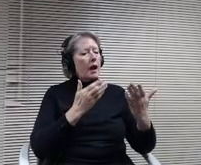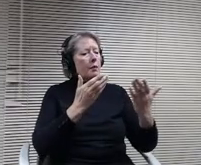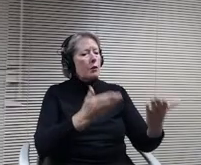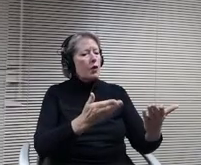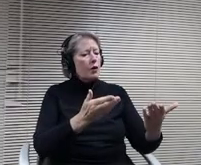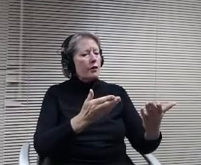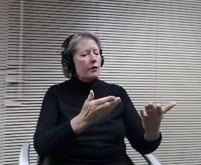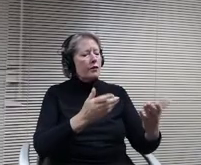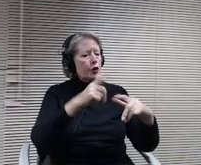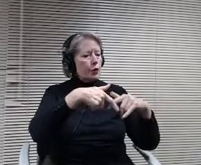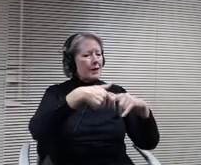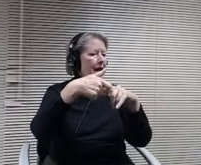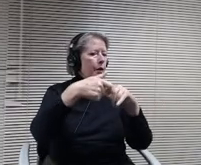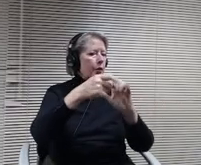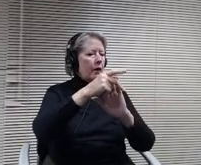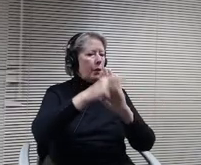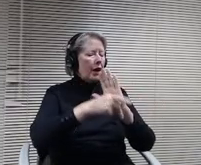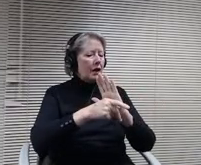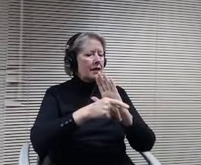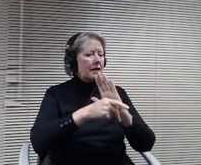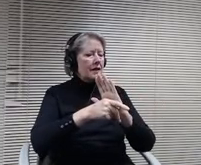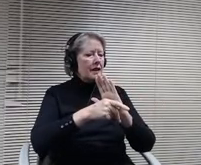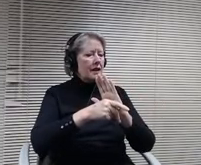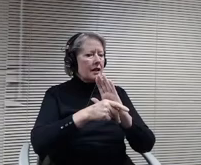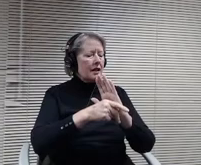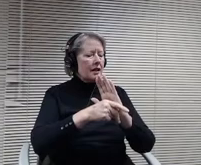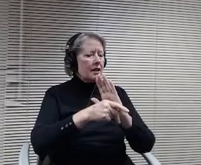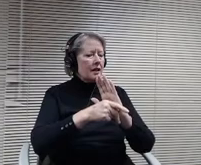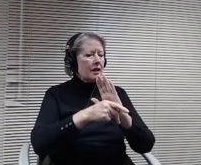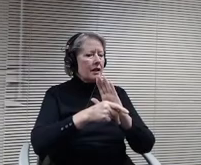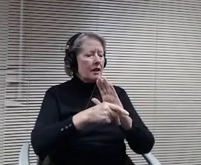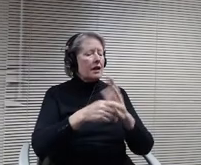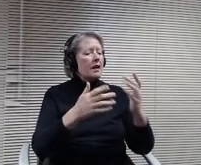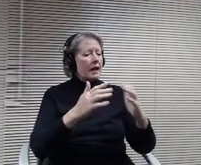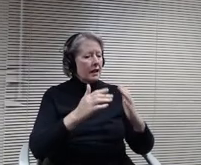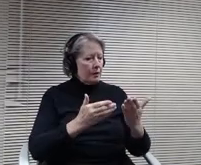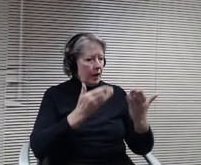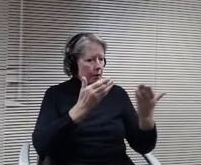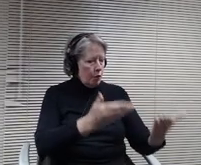Table at the it's been moved to table policy 604 inclusive